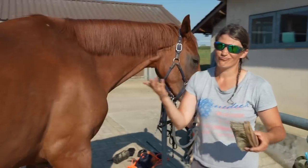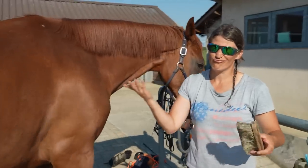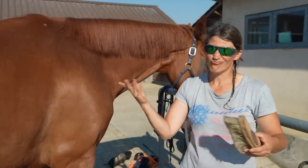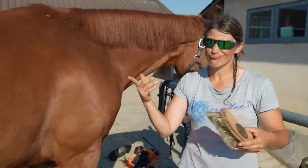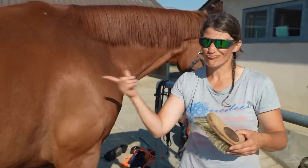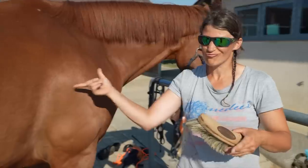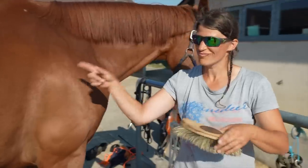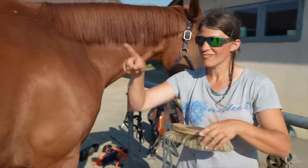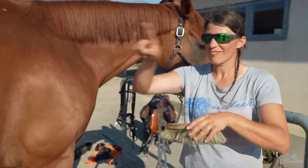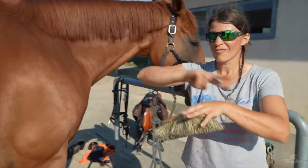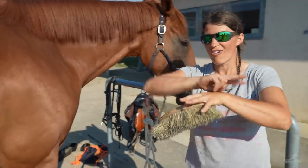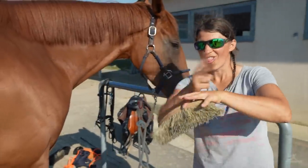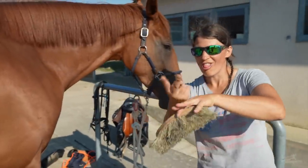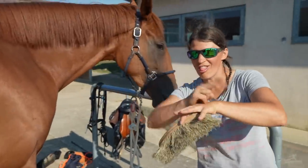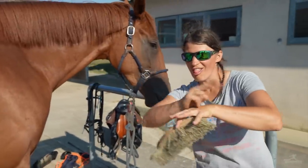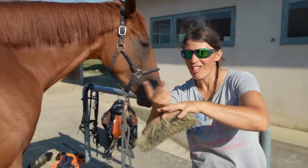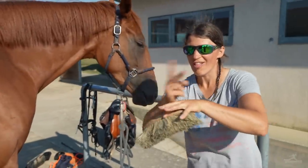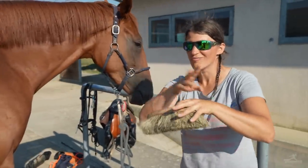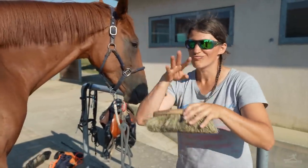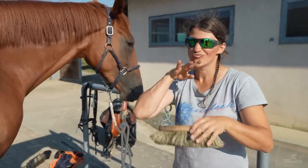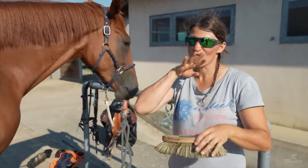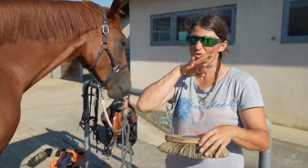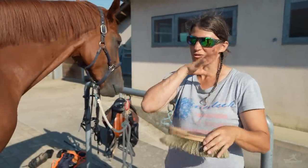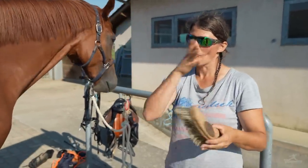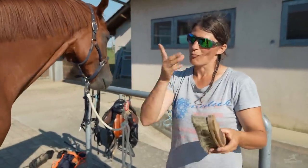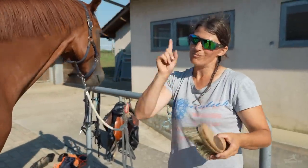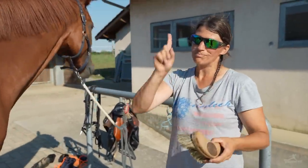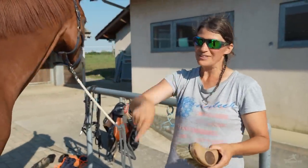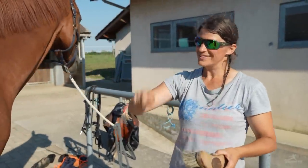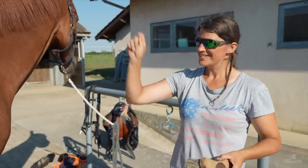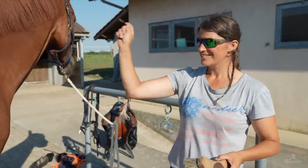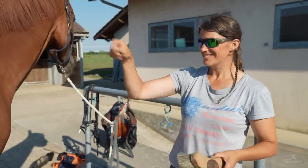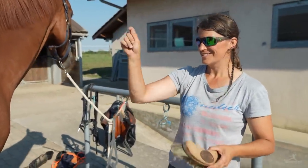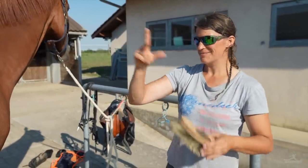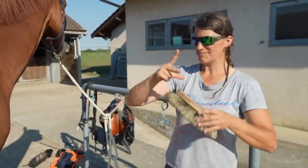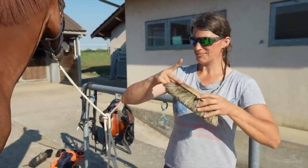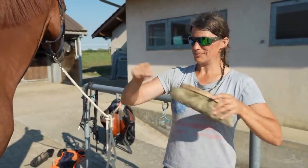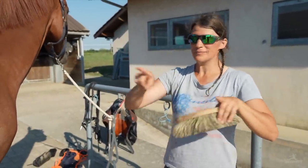Well, if they roll in the dirt I have to brush them.